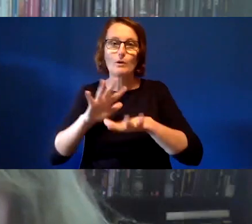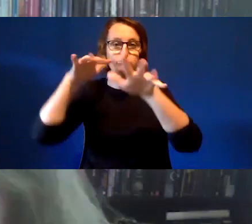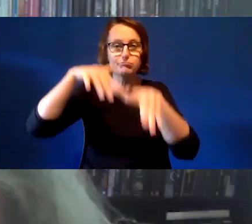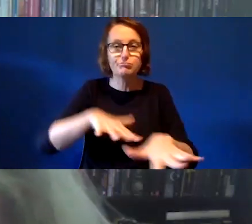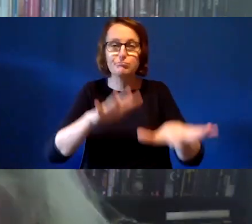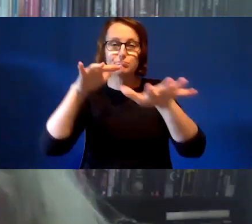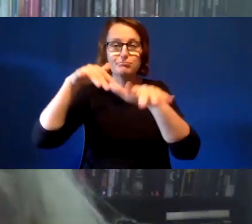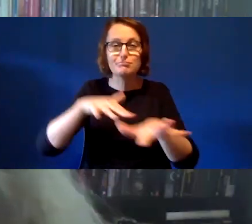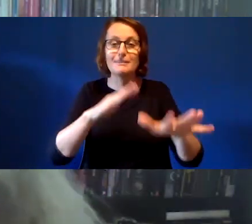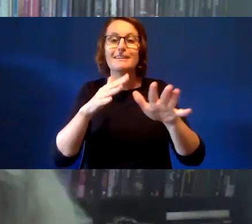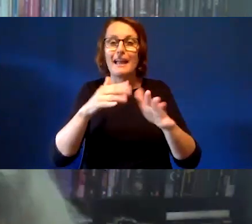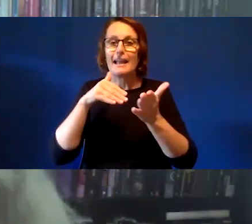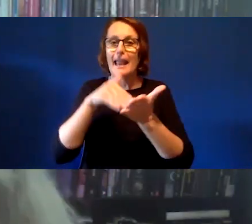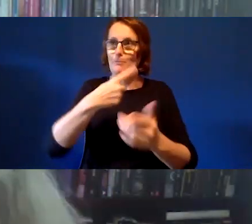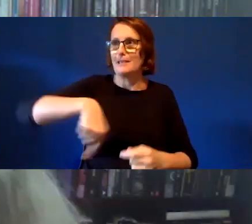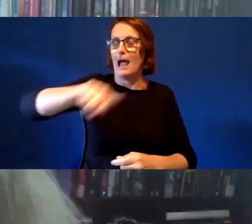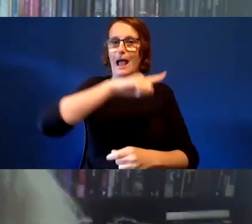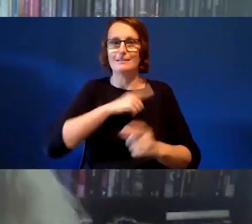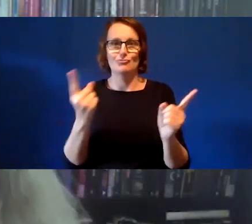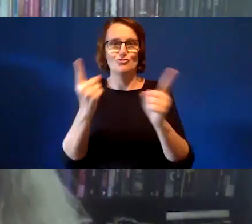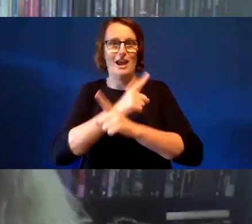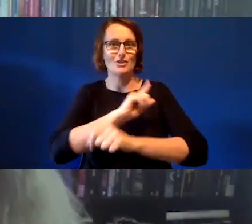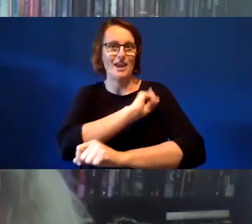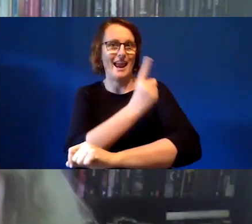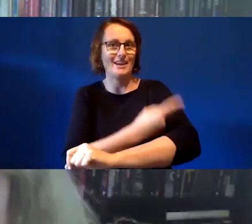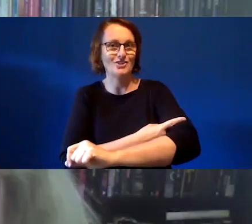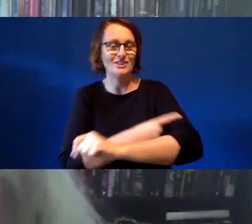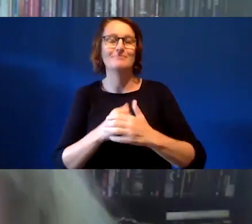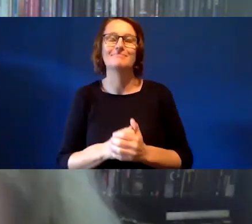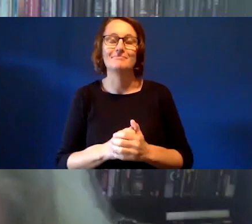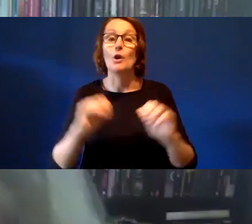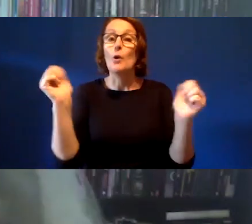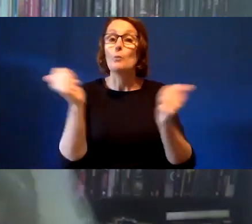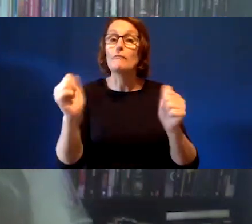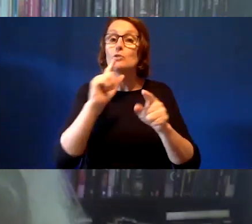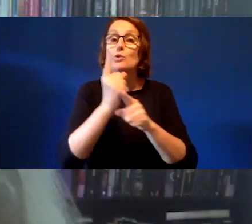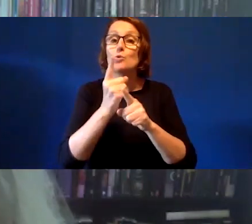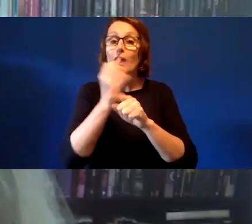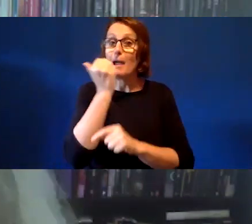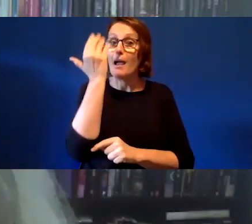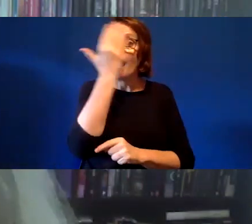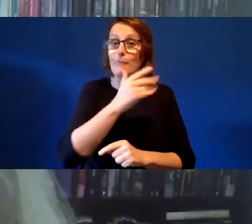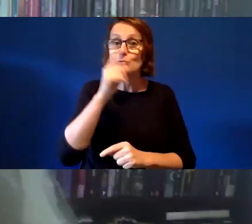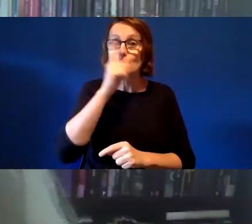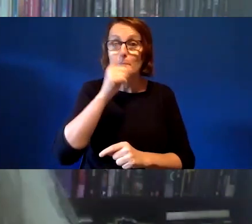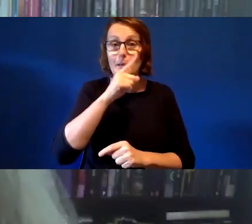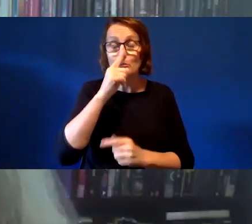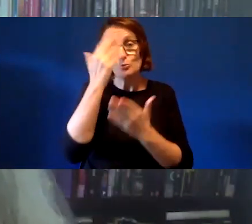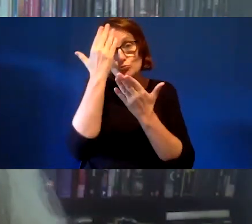You have already given us an acknowledgement of country there. And I can see people in chat sharing their own acknowledgement of